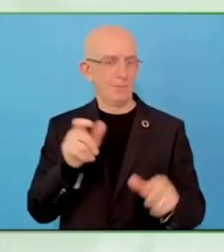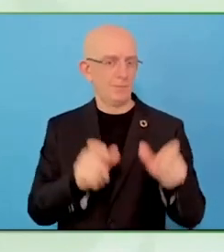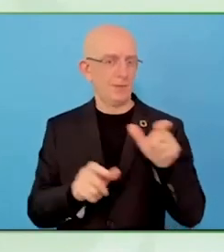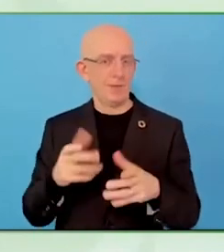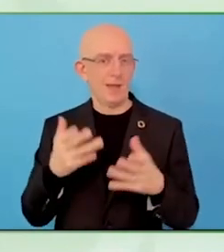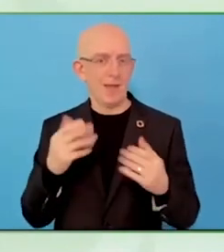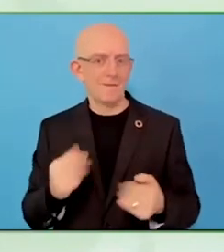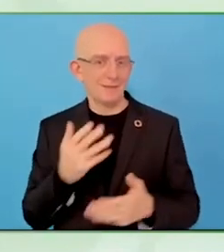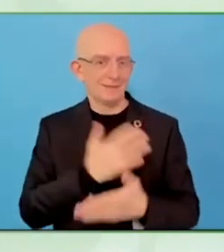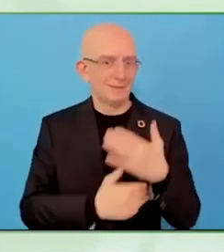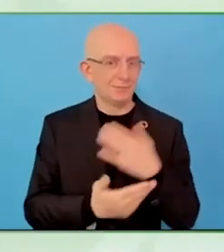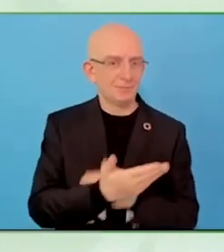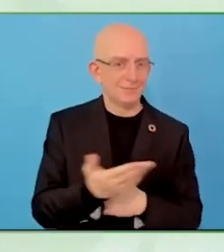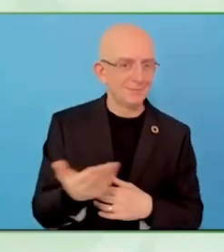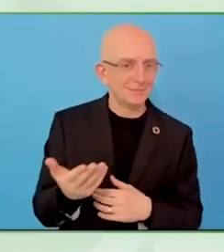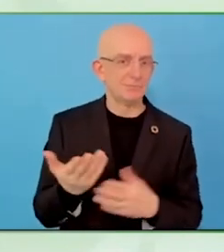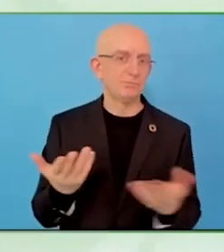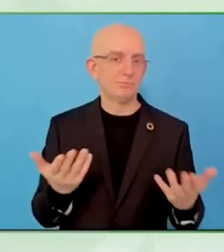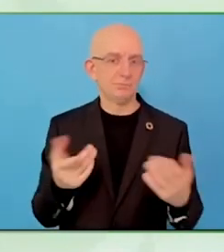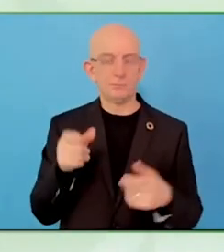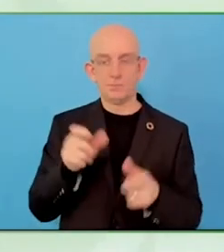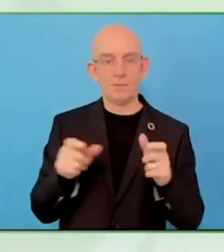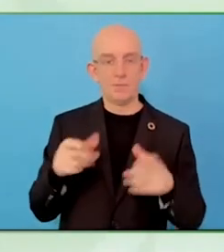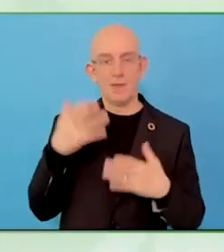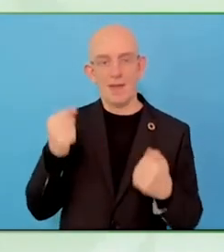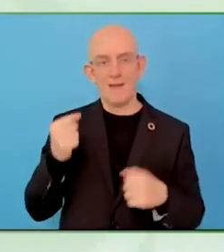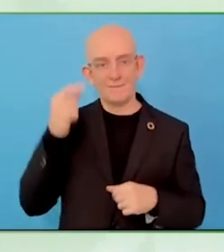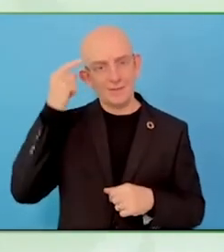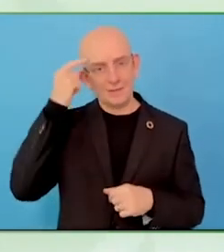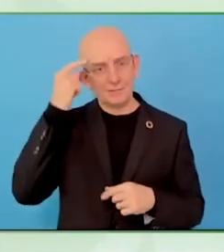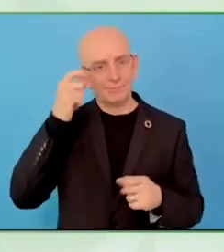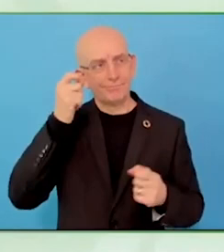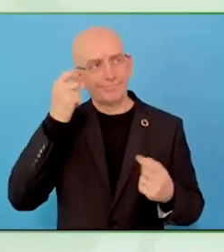They have to stay at home, they cannot join rehabilitation centres